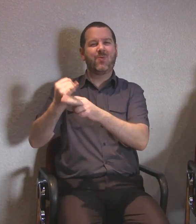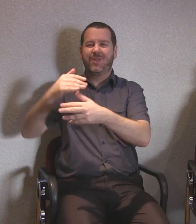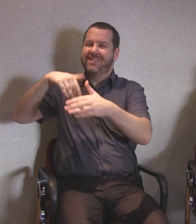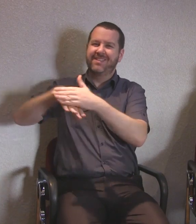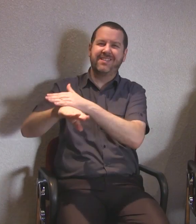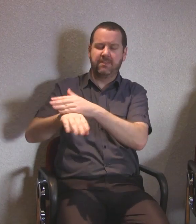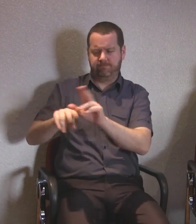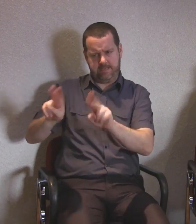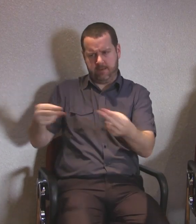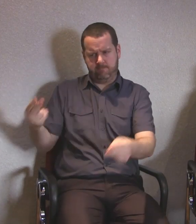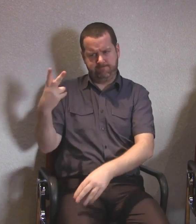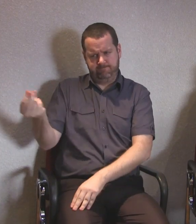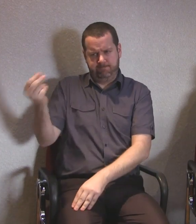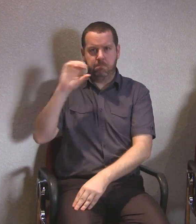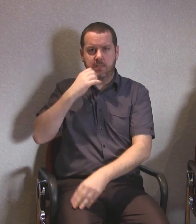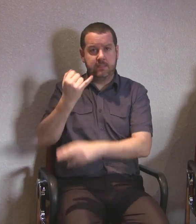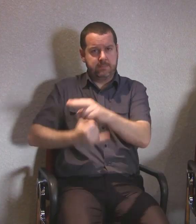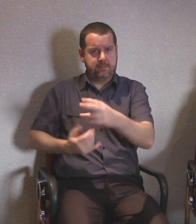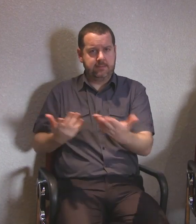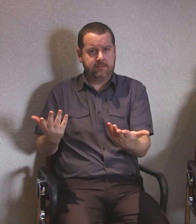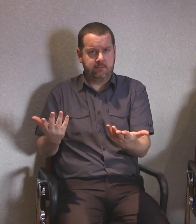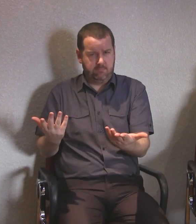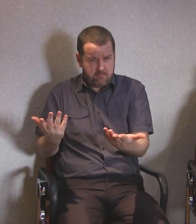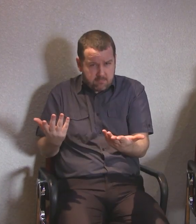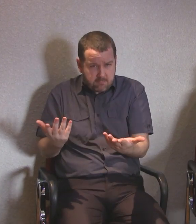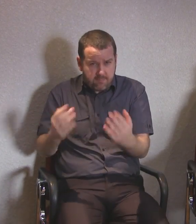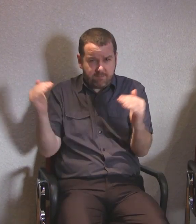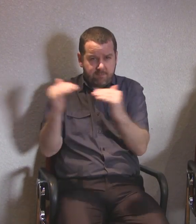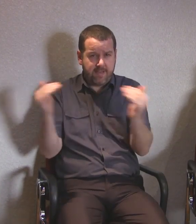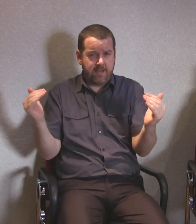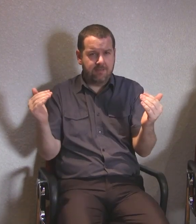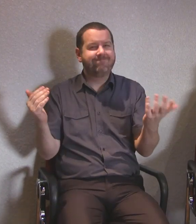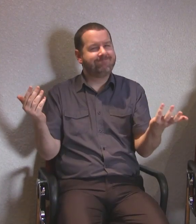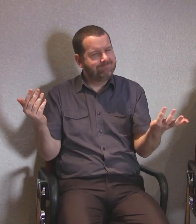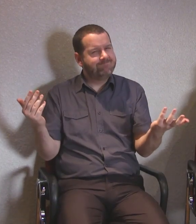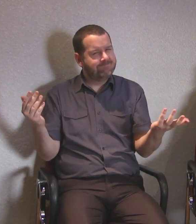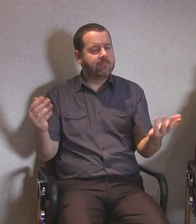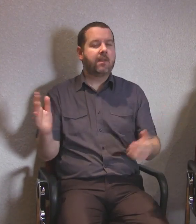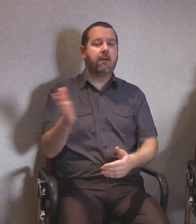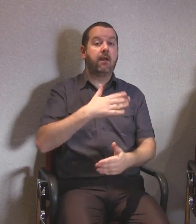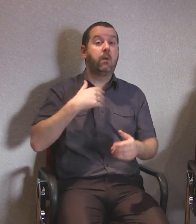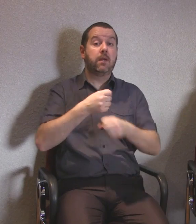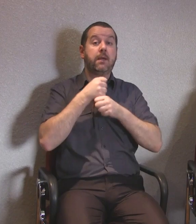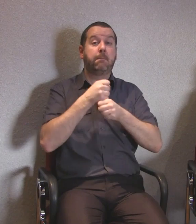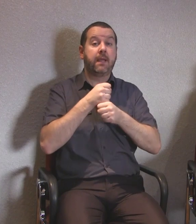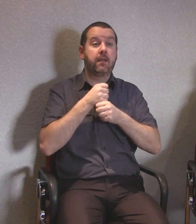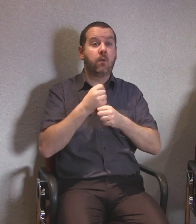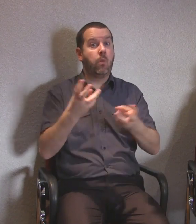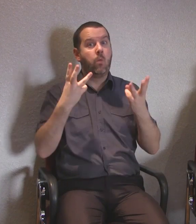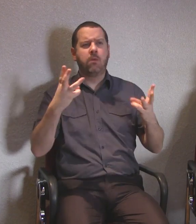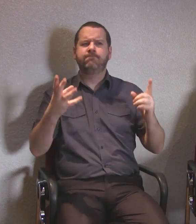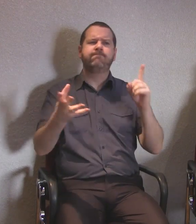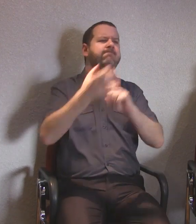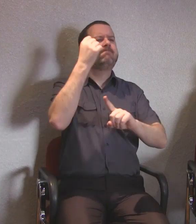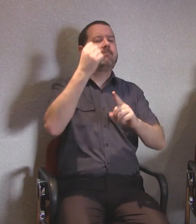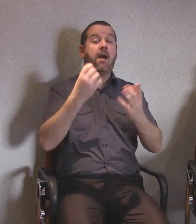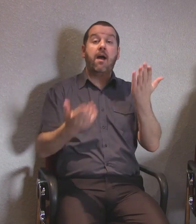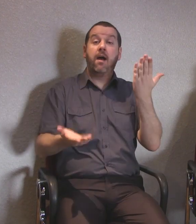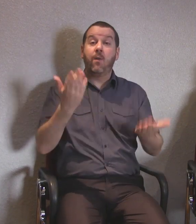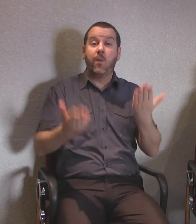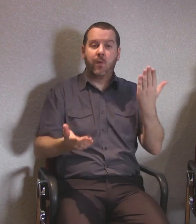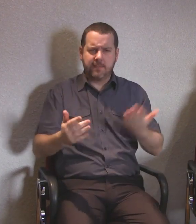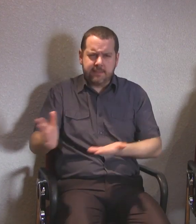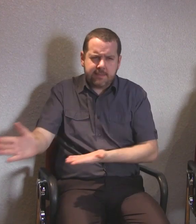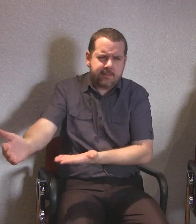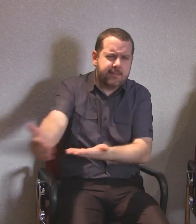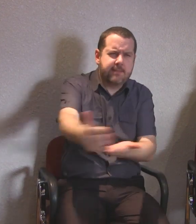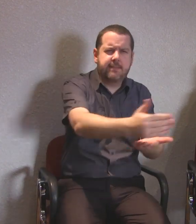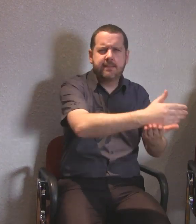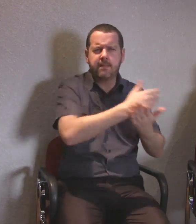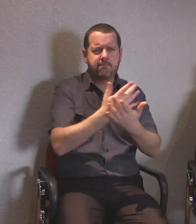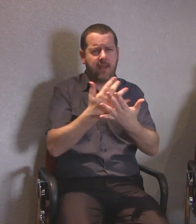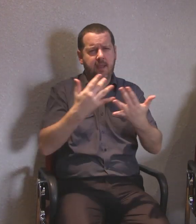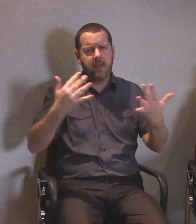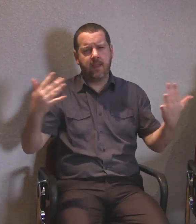To make the campaign work, we need to gather as many stories of inequality as we possibly can